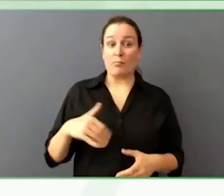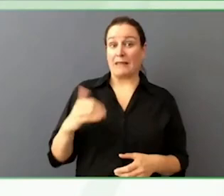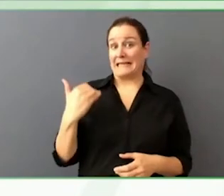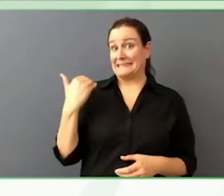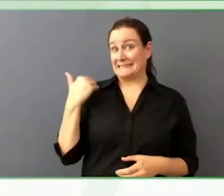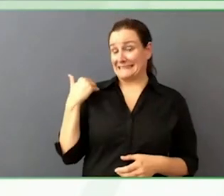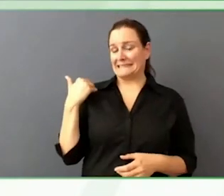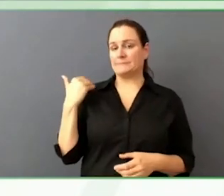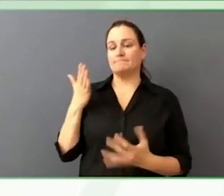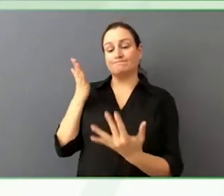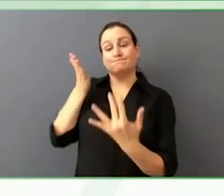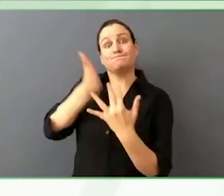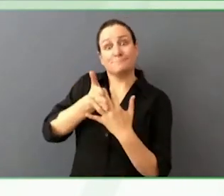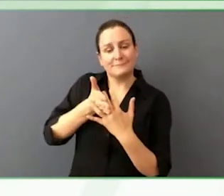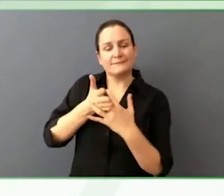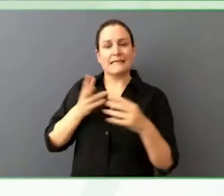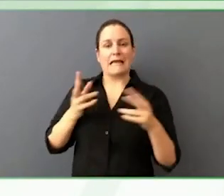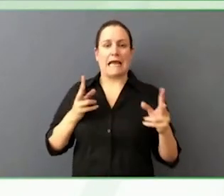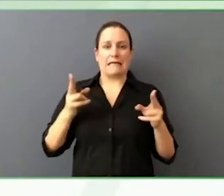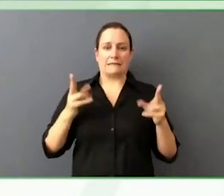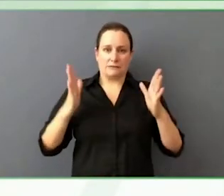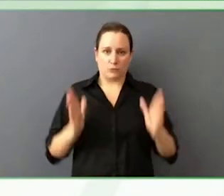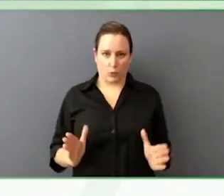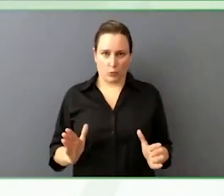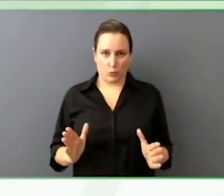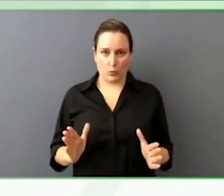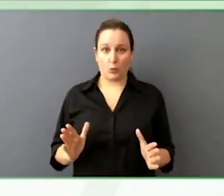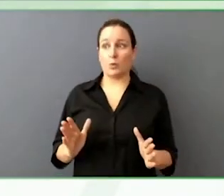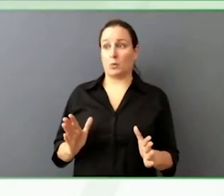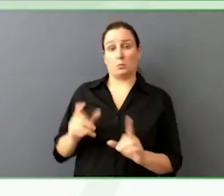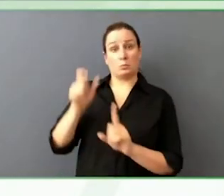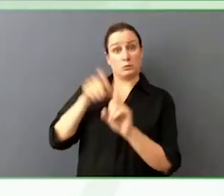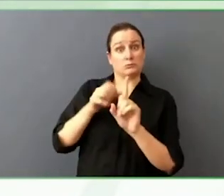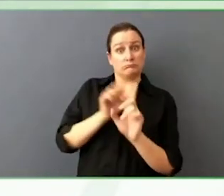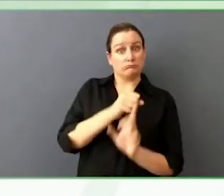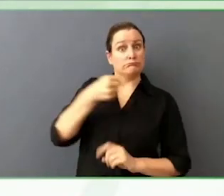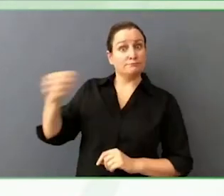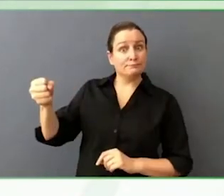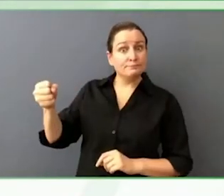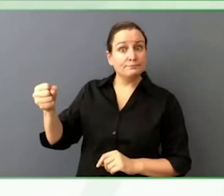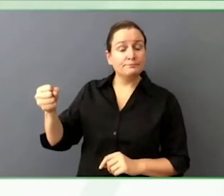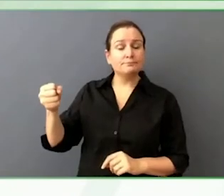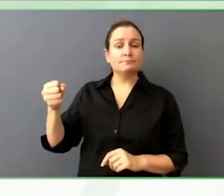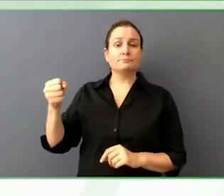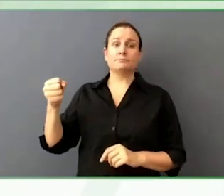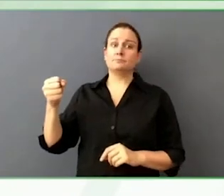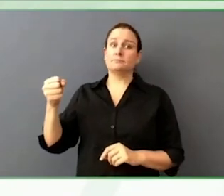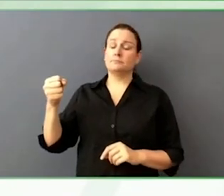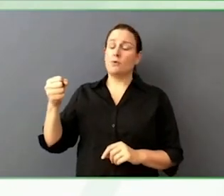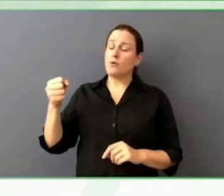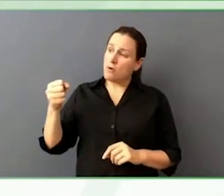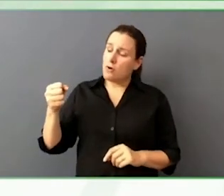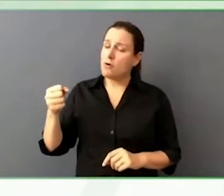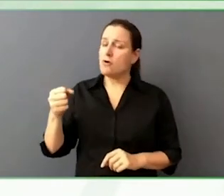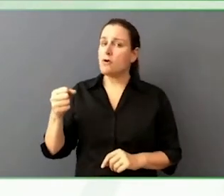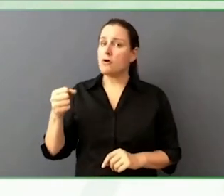Janie Tanner. I share stuff like that. And one cool thing about working in these companies like The Times